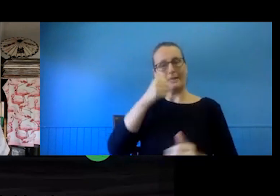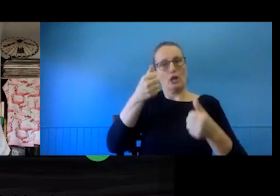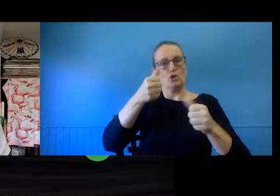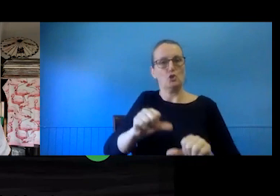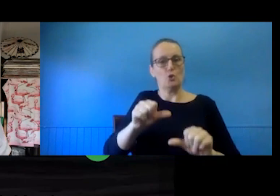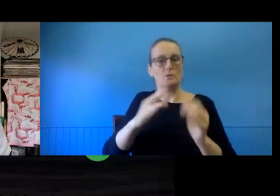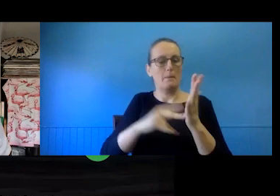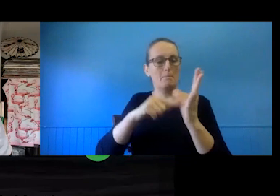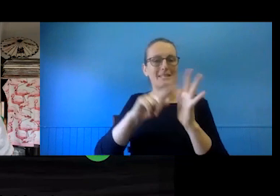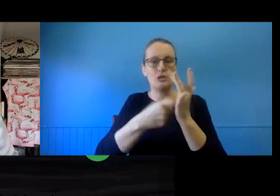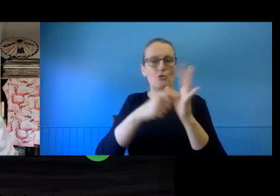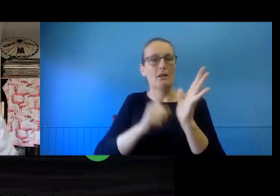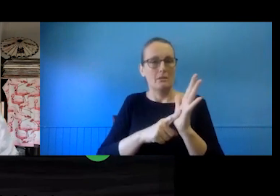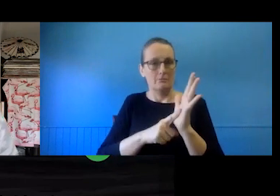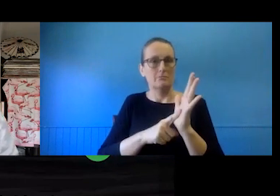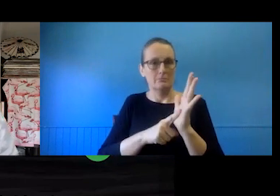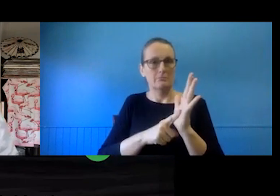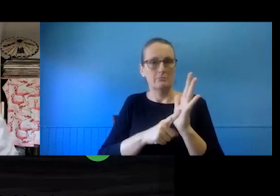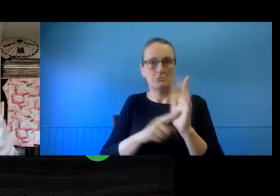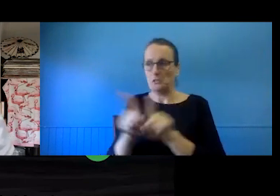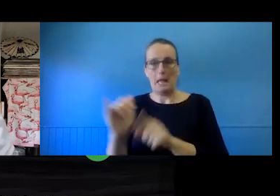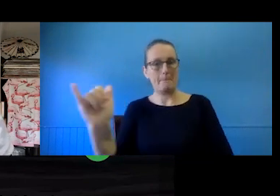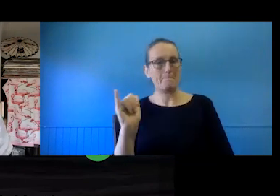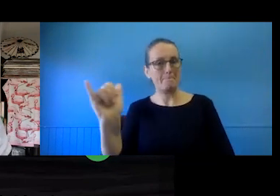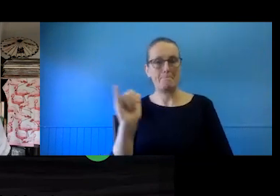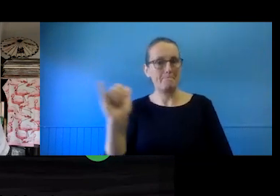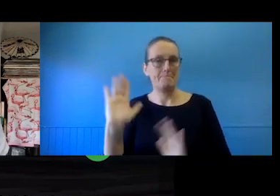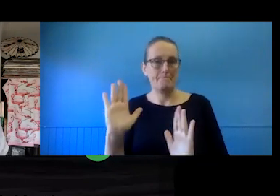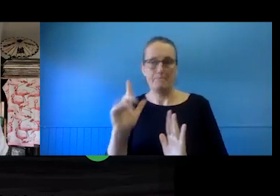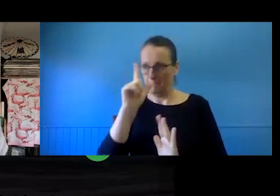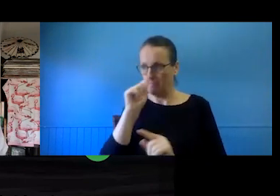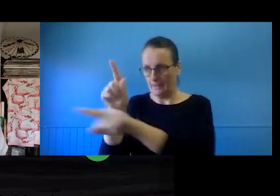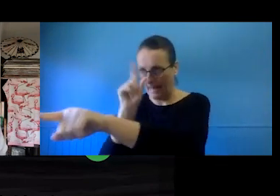have also already granted to the non-exclusive licencer. So, this